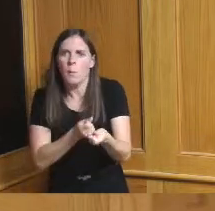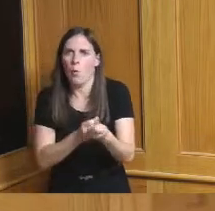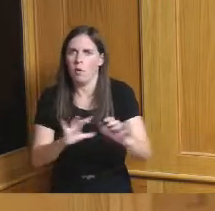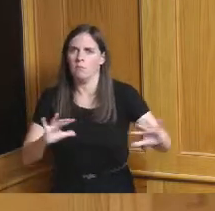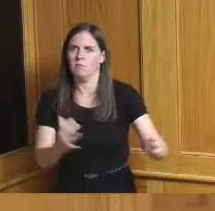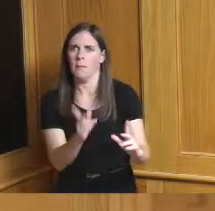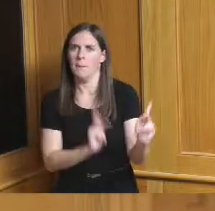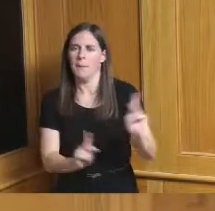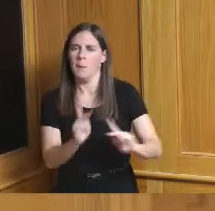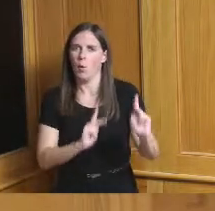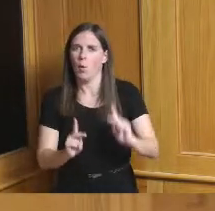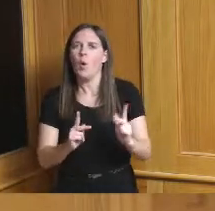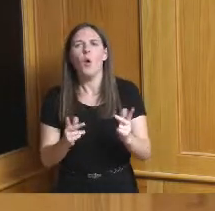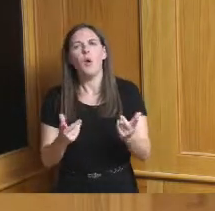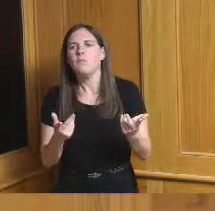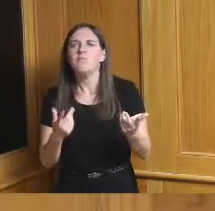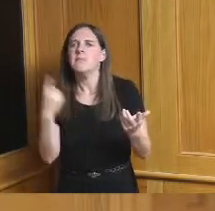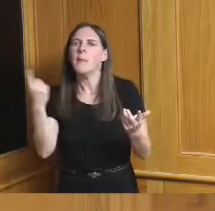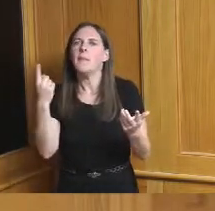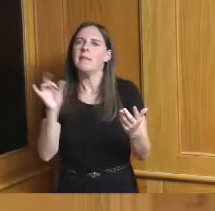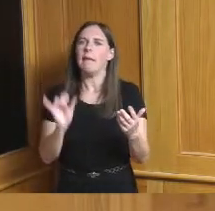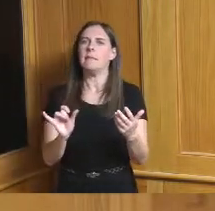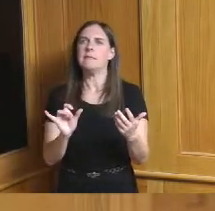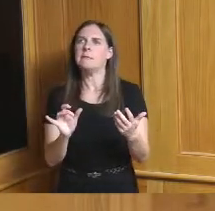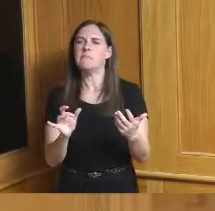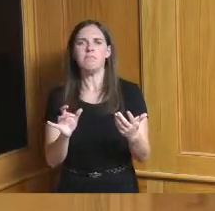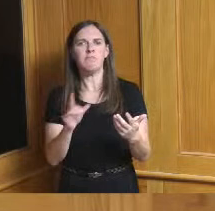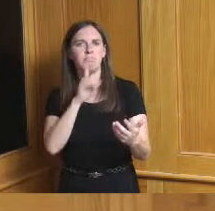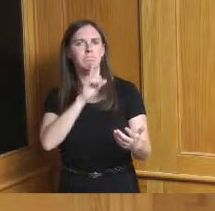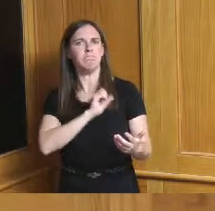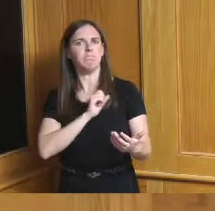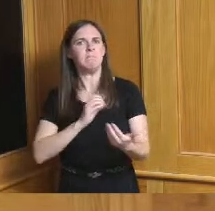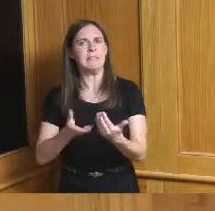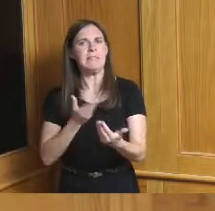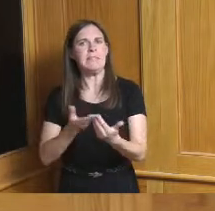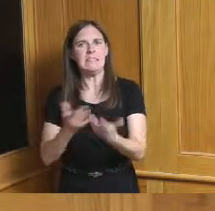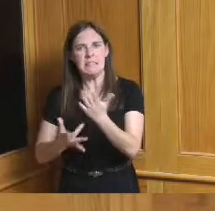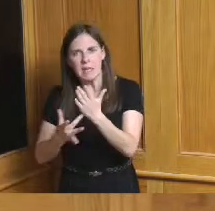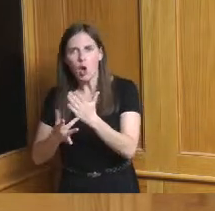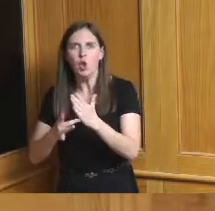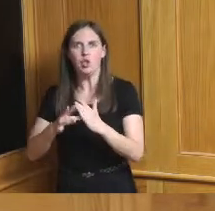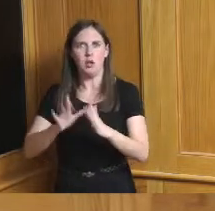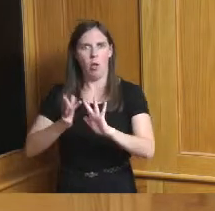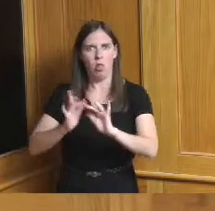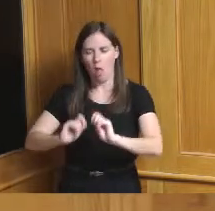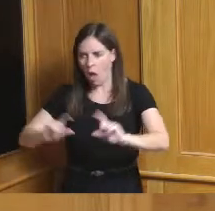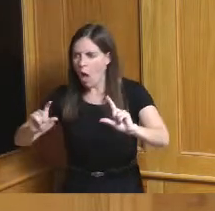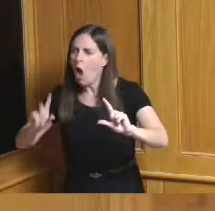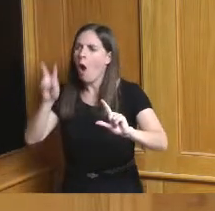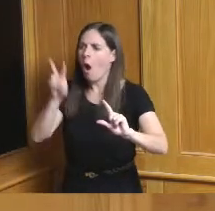packaged easy to get to platform technology all of those things and then lastly